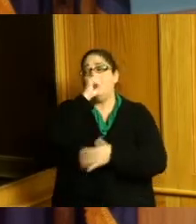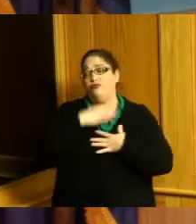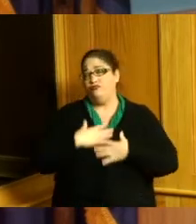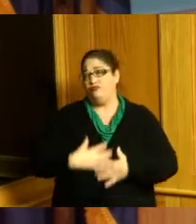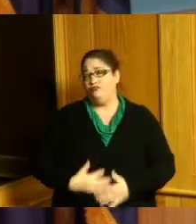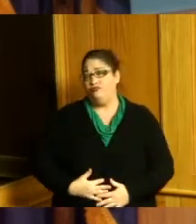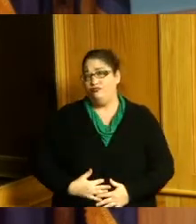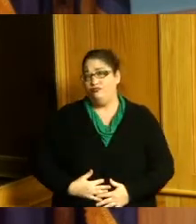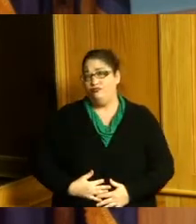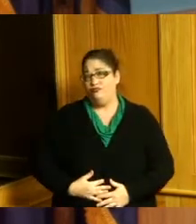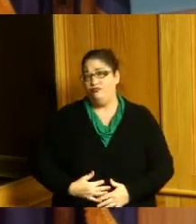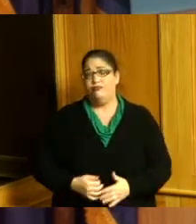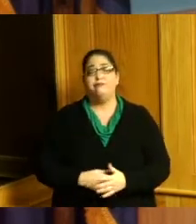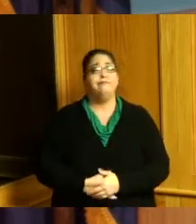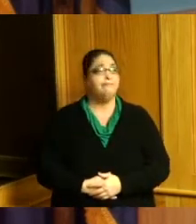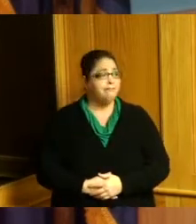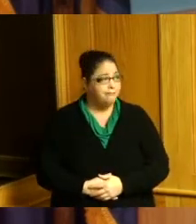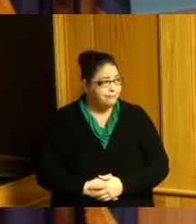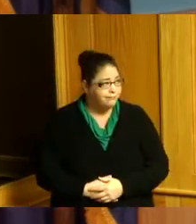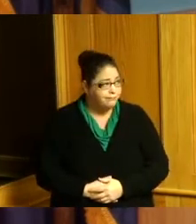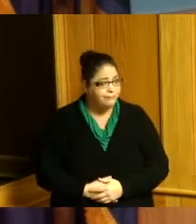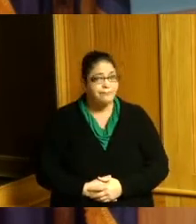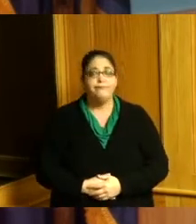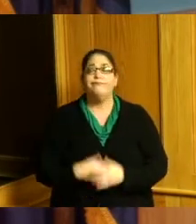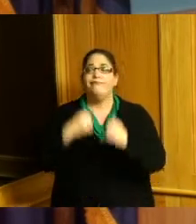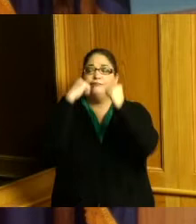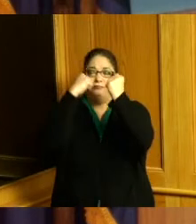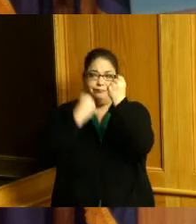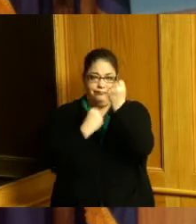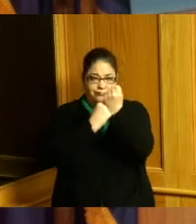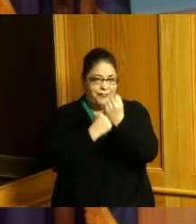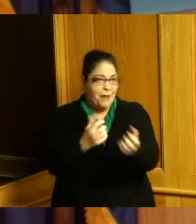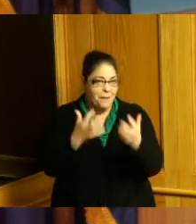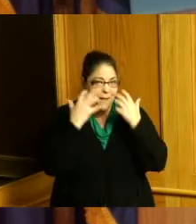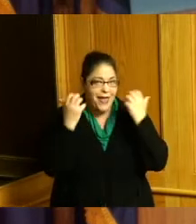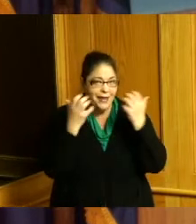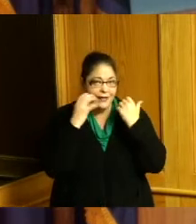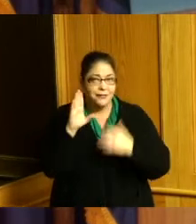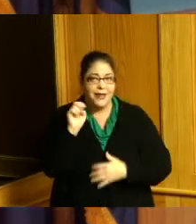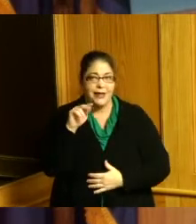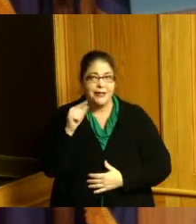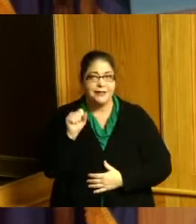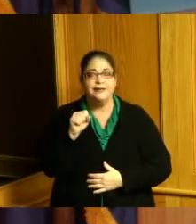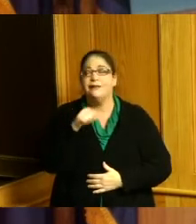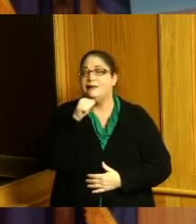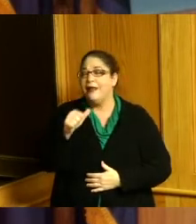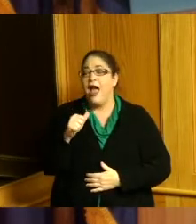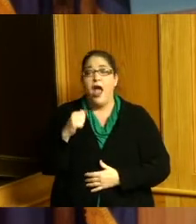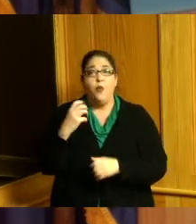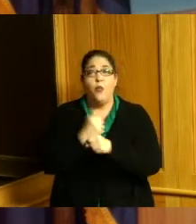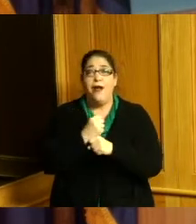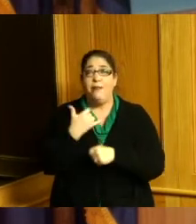I'm wearing orange I want the Bengals to win we have not won a playoff game in 30 years there's